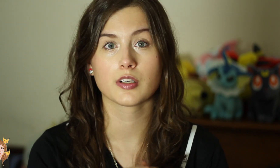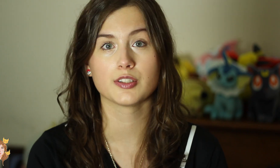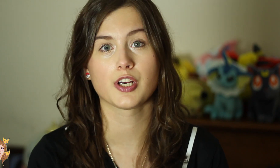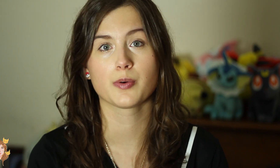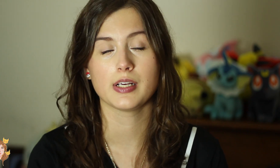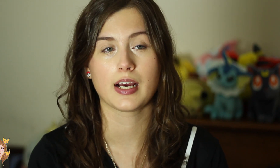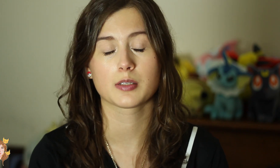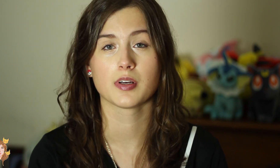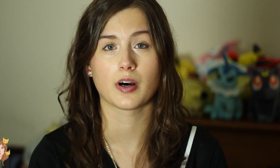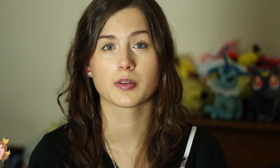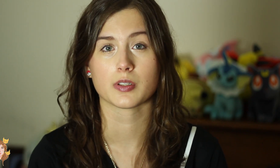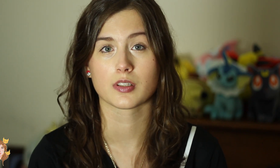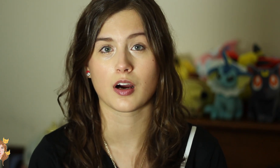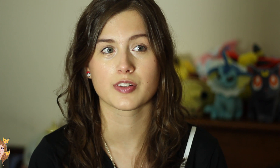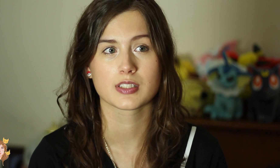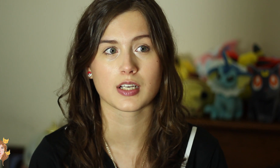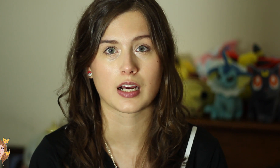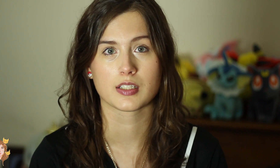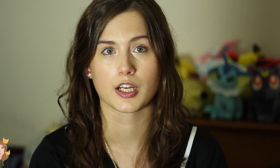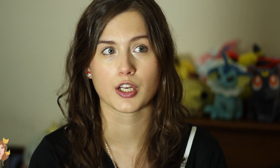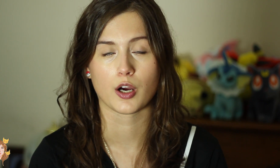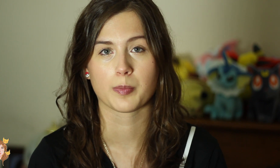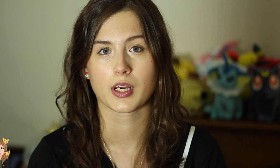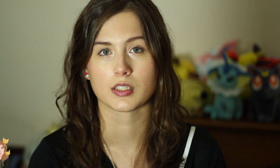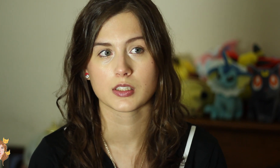So, in January, he asked me if I was going to the conference and I said no because